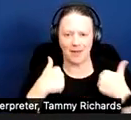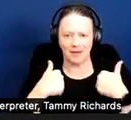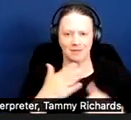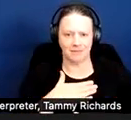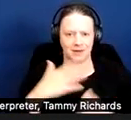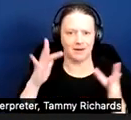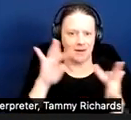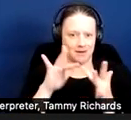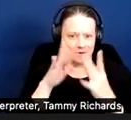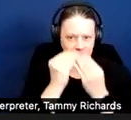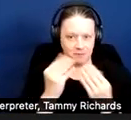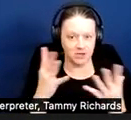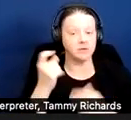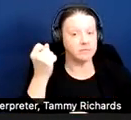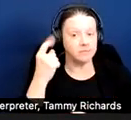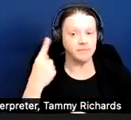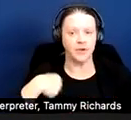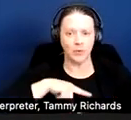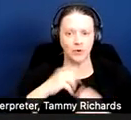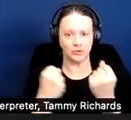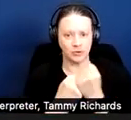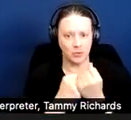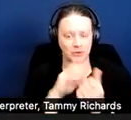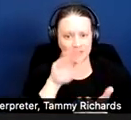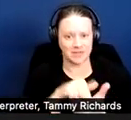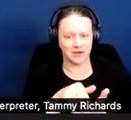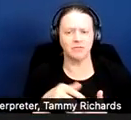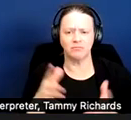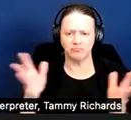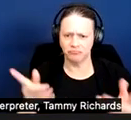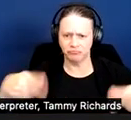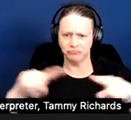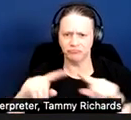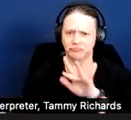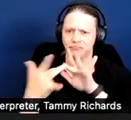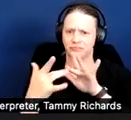As we are a support center, you're encouraged to reach out to me if you have any questions